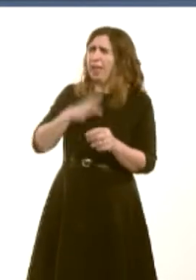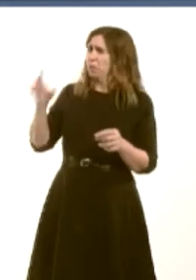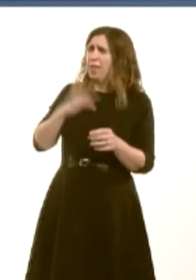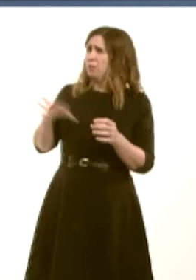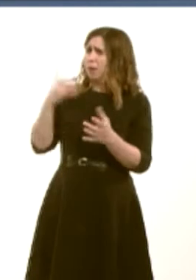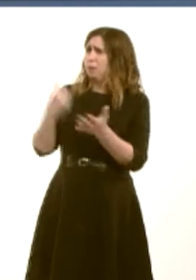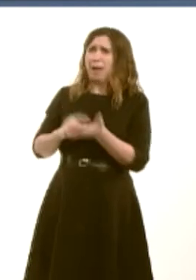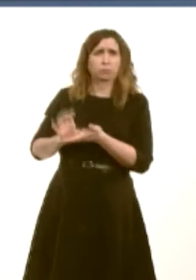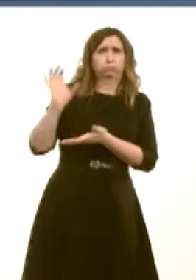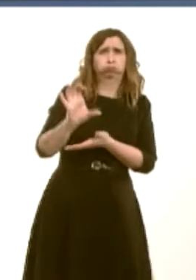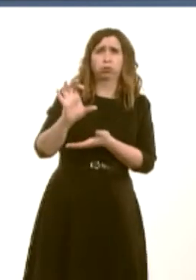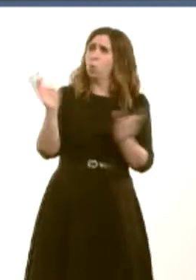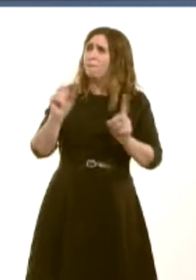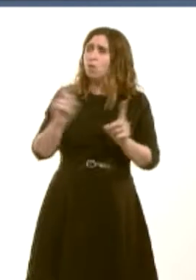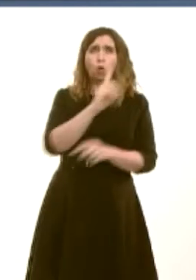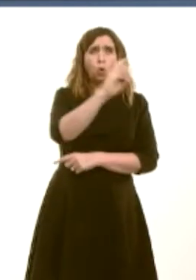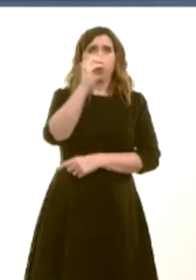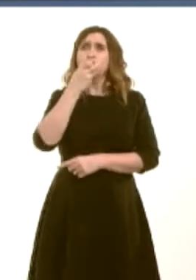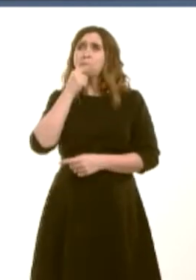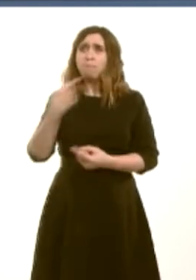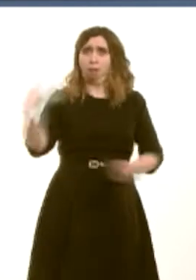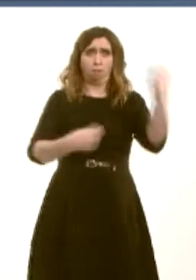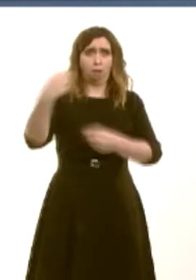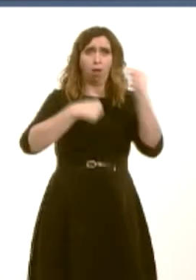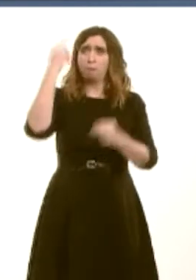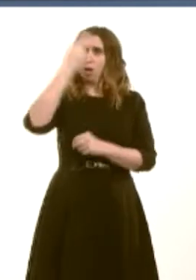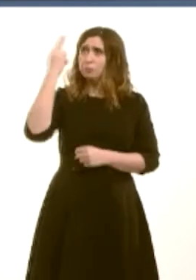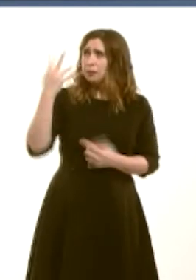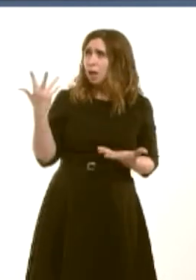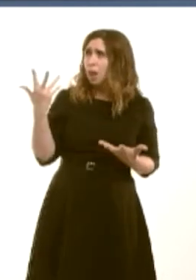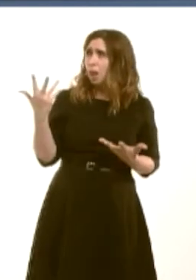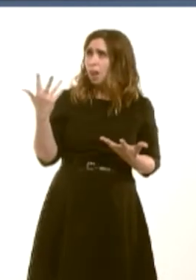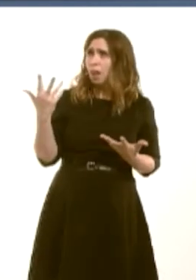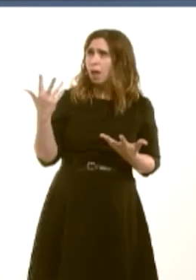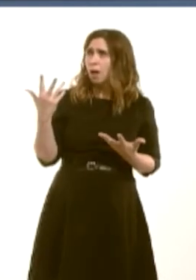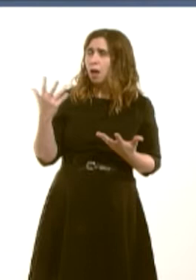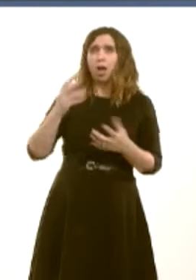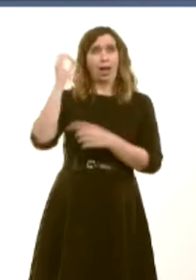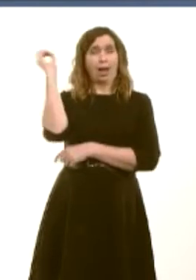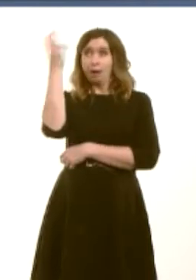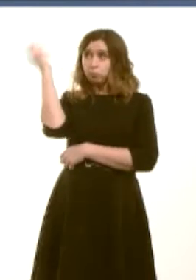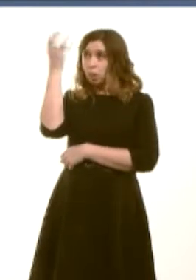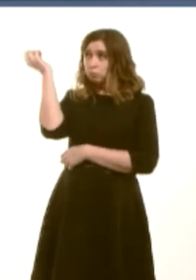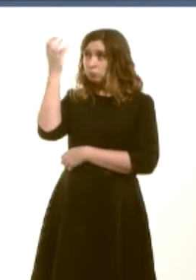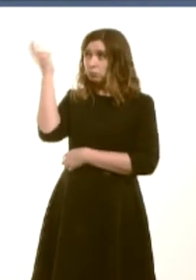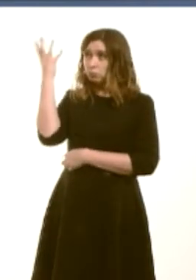people to hospital truly value for money and enabling the ambulance trust to do its job?